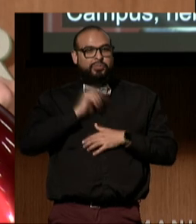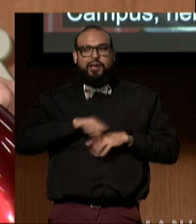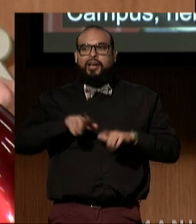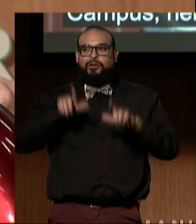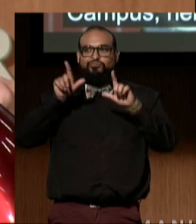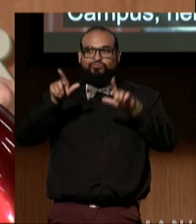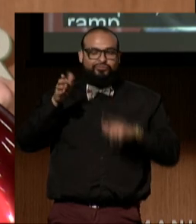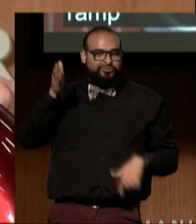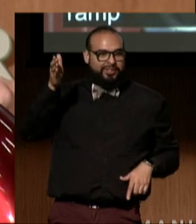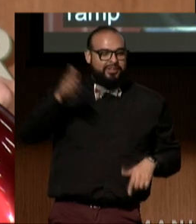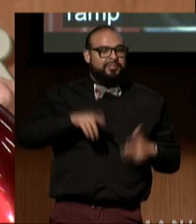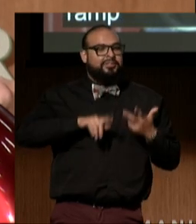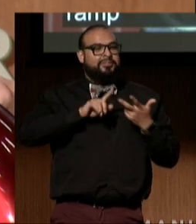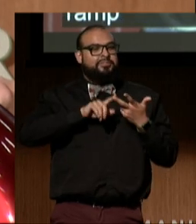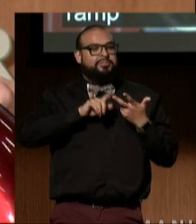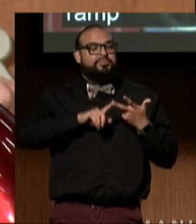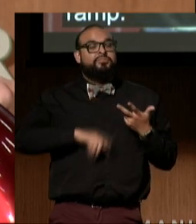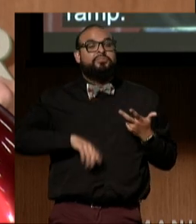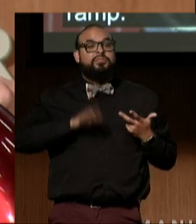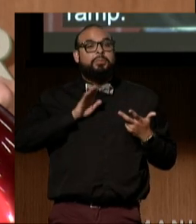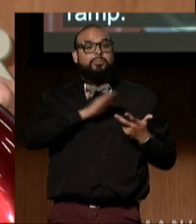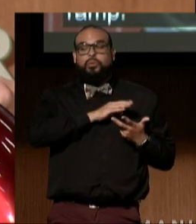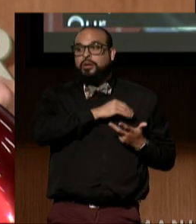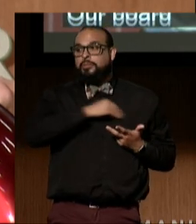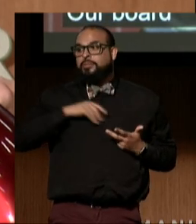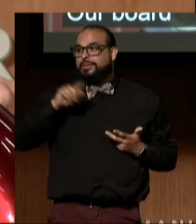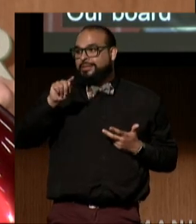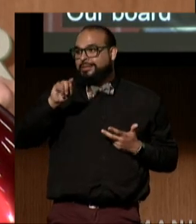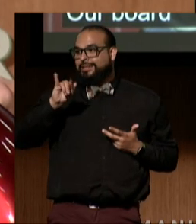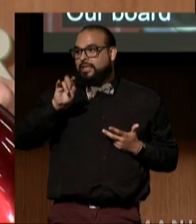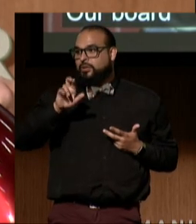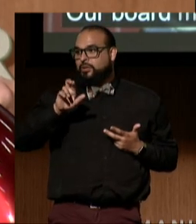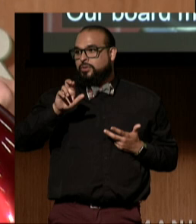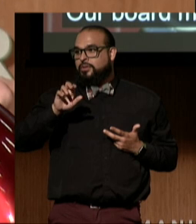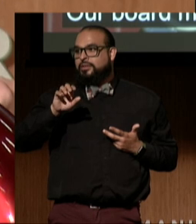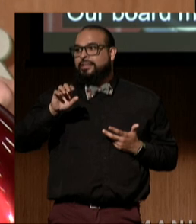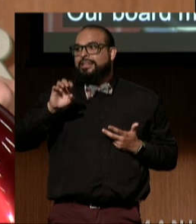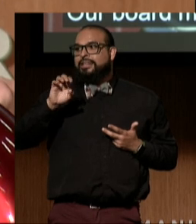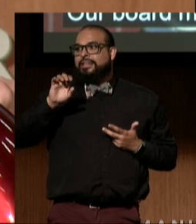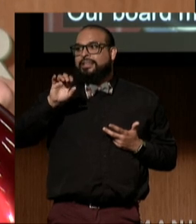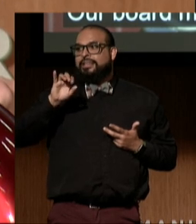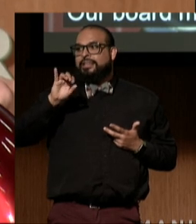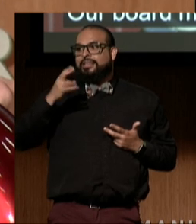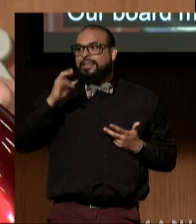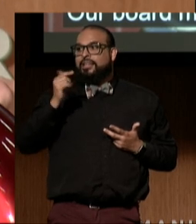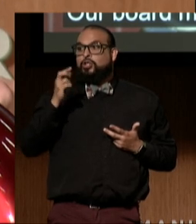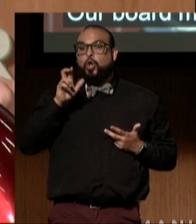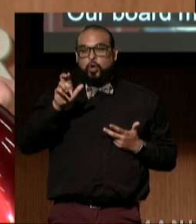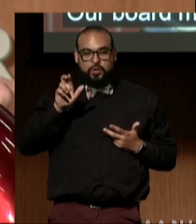Our board member, Taylor Heagler, our social media coordinator,